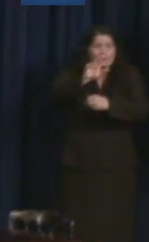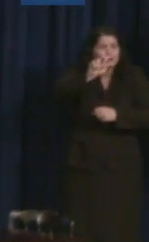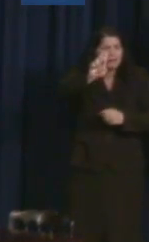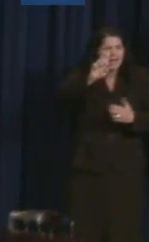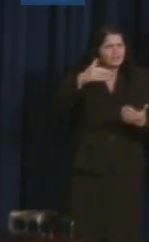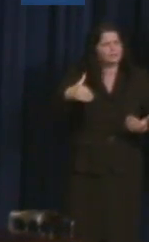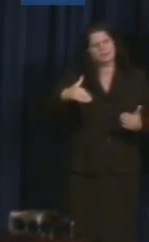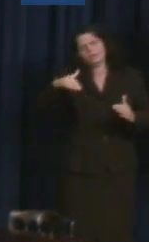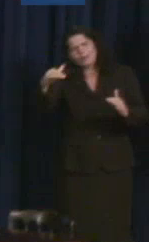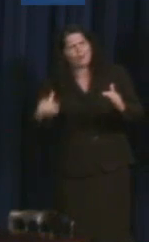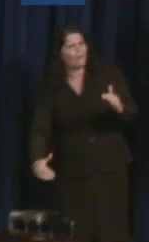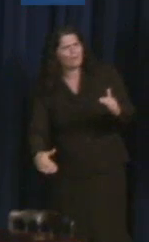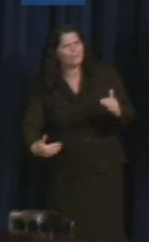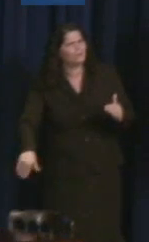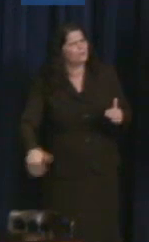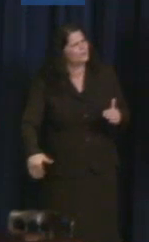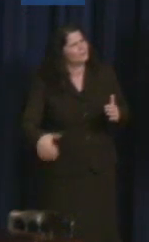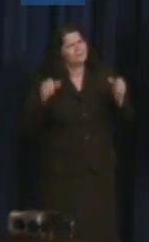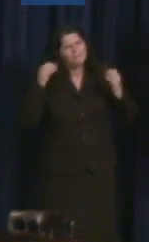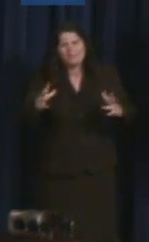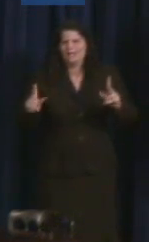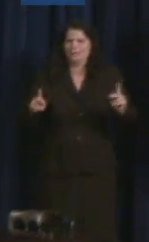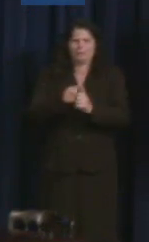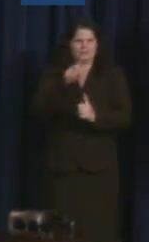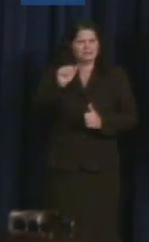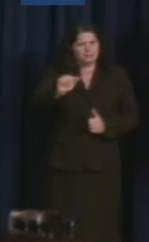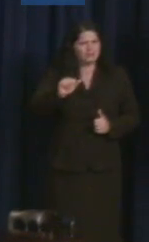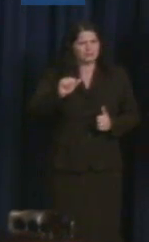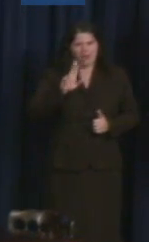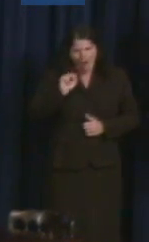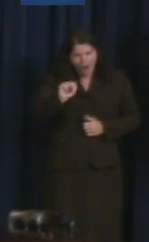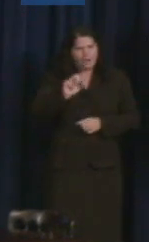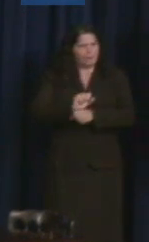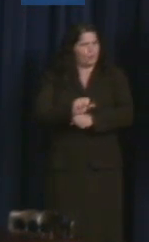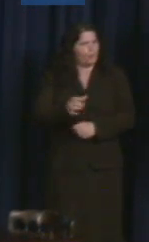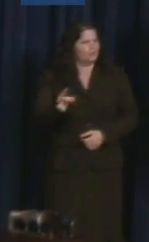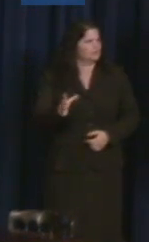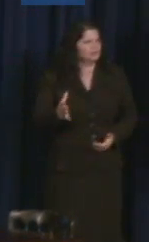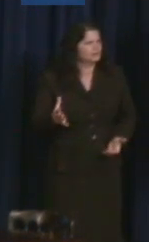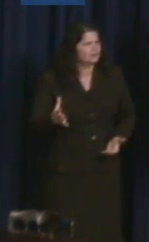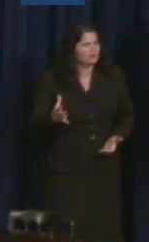wage gaps, it's clear that we're leaving talent on the table and that we need to do more to address the